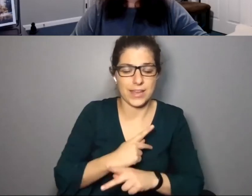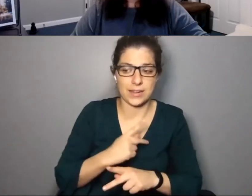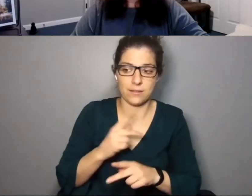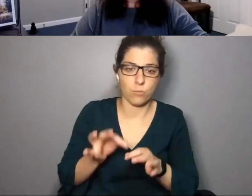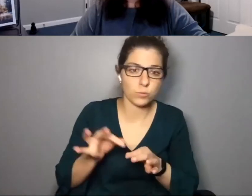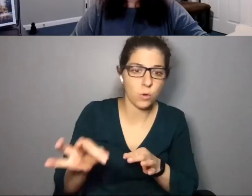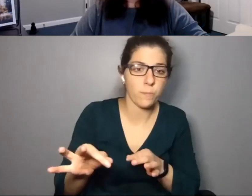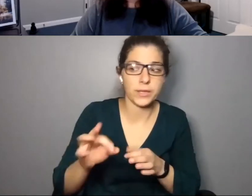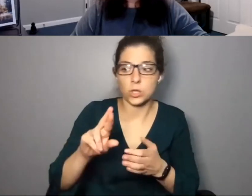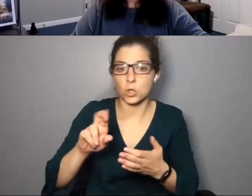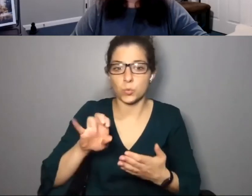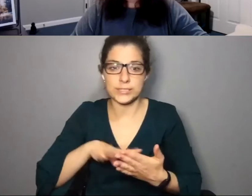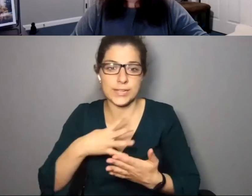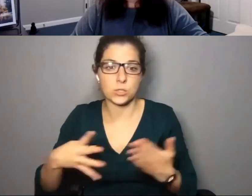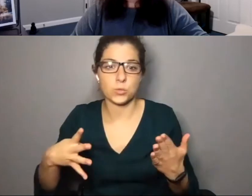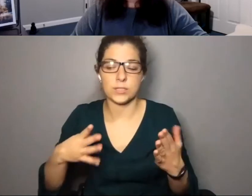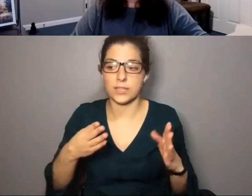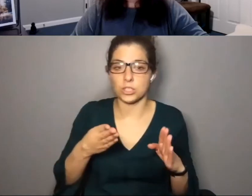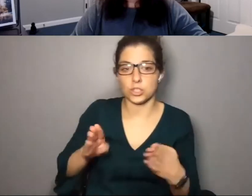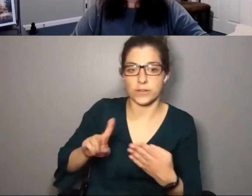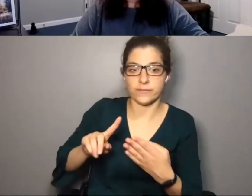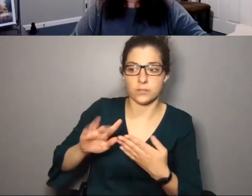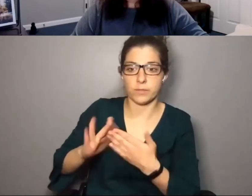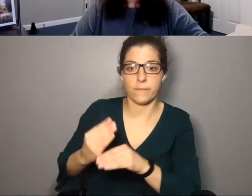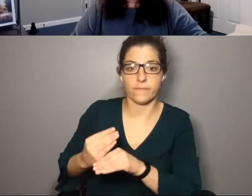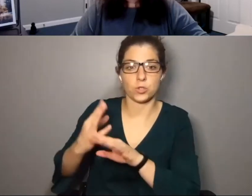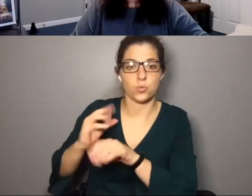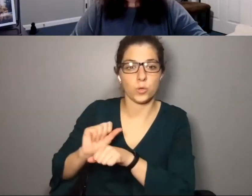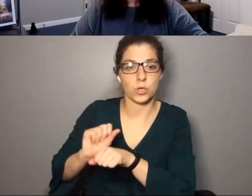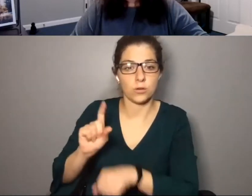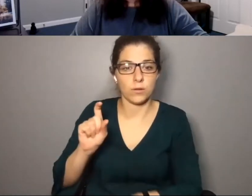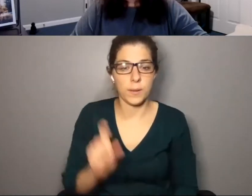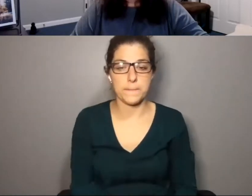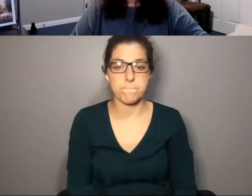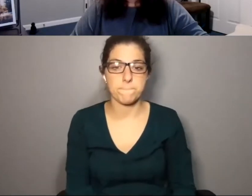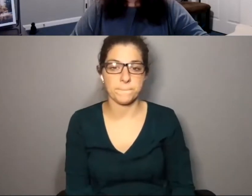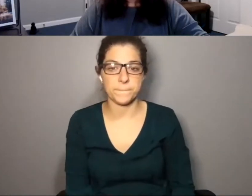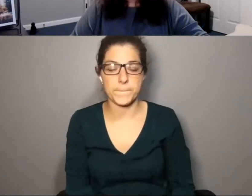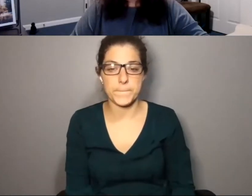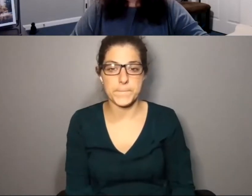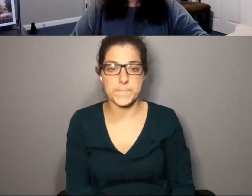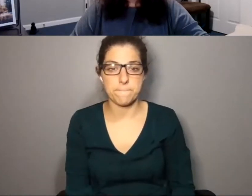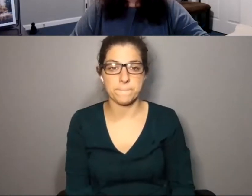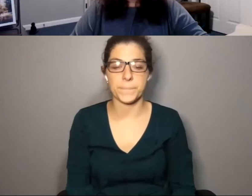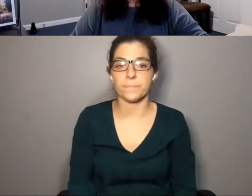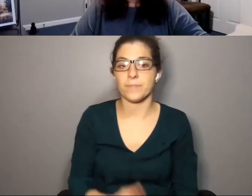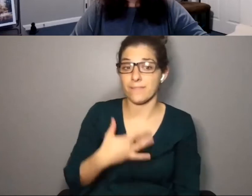postponements, rescheduling, or shifts to virtual? >> TAMARA KESHECKI: